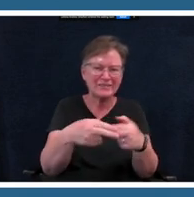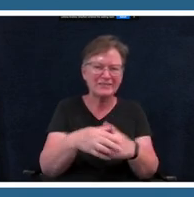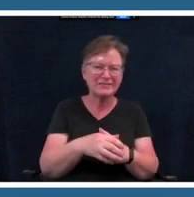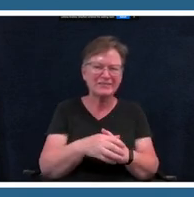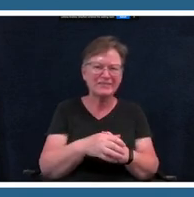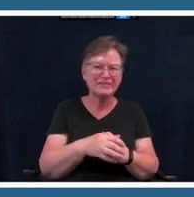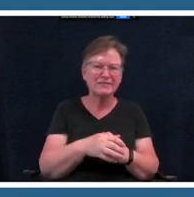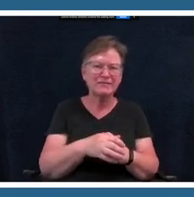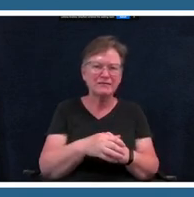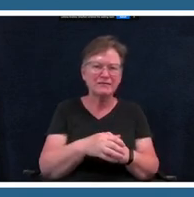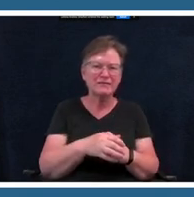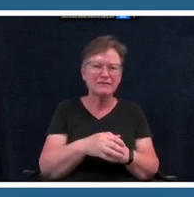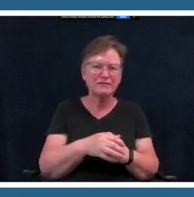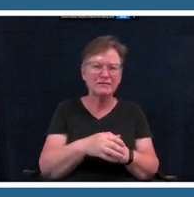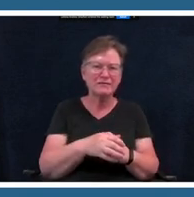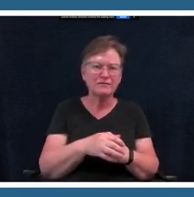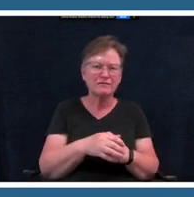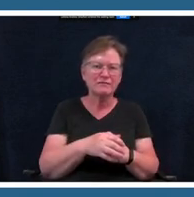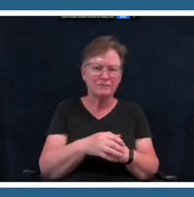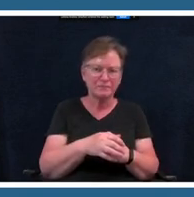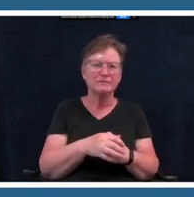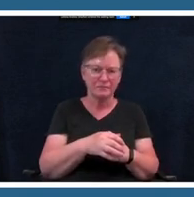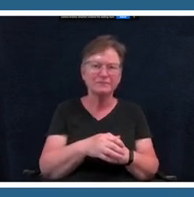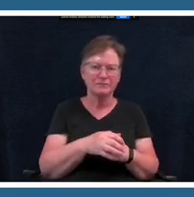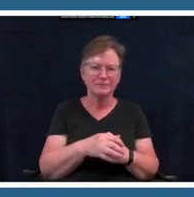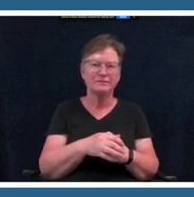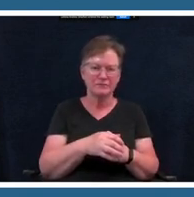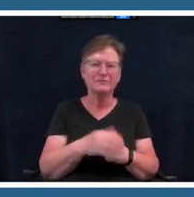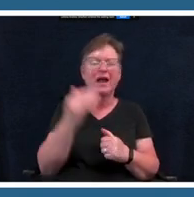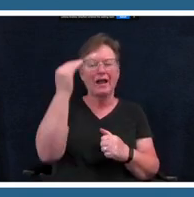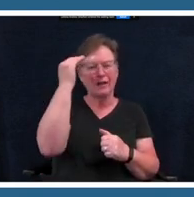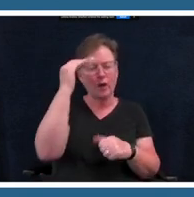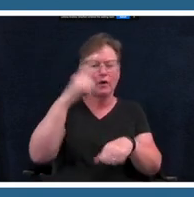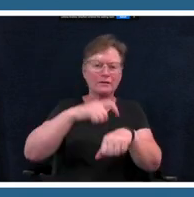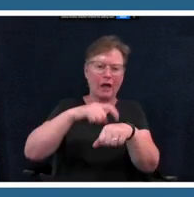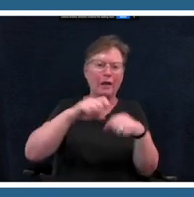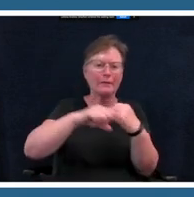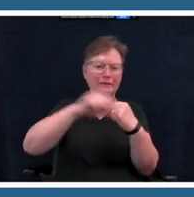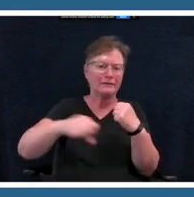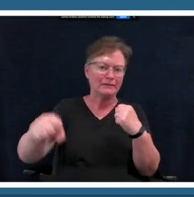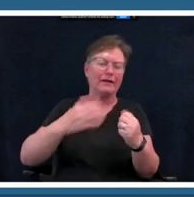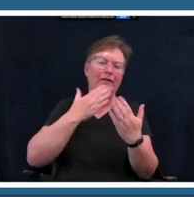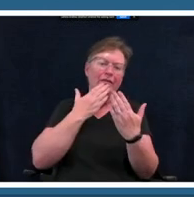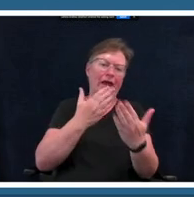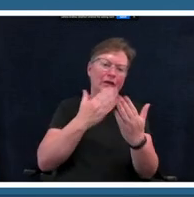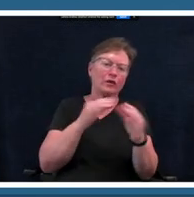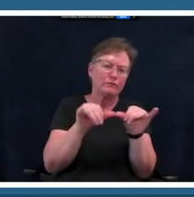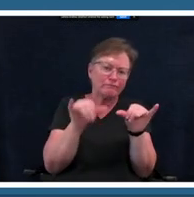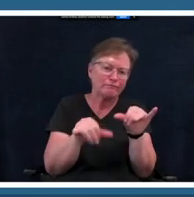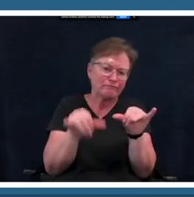yes so i know that we are a little bit over time and so thank you so much